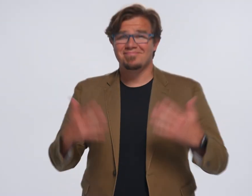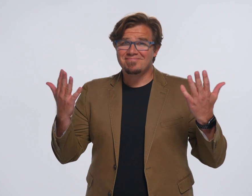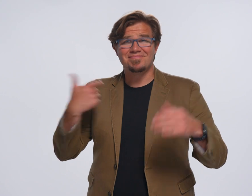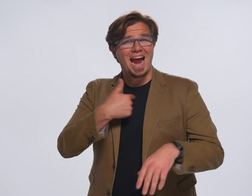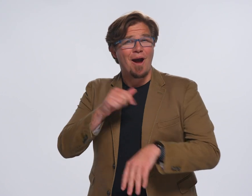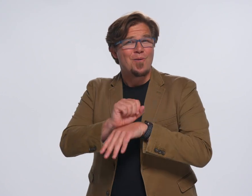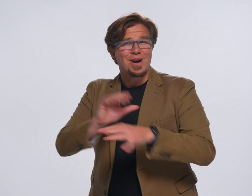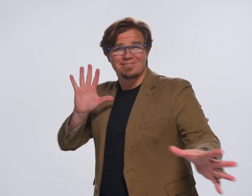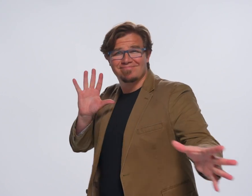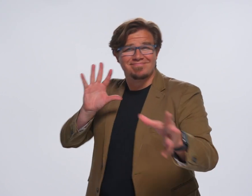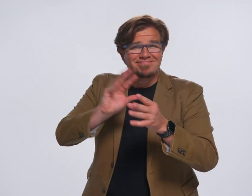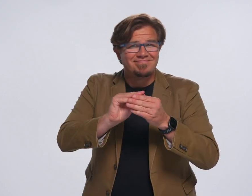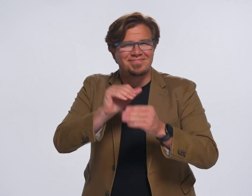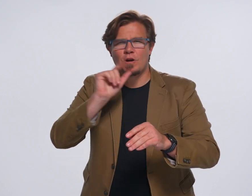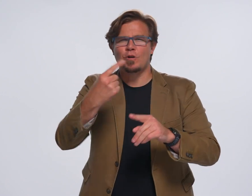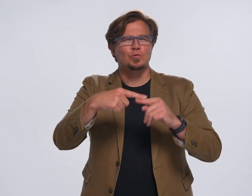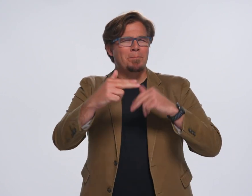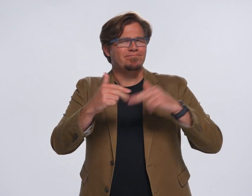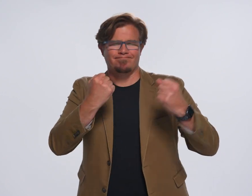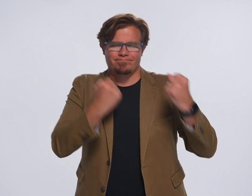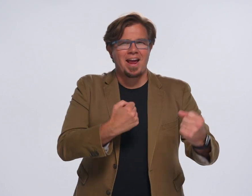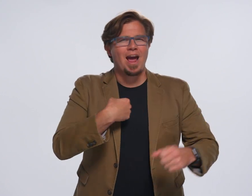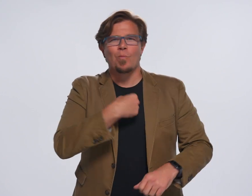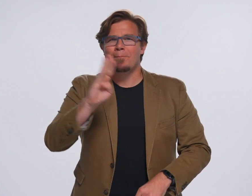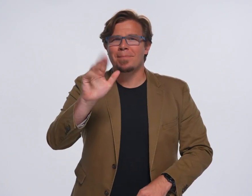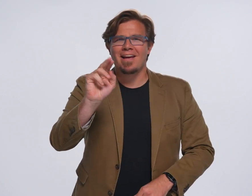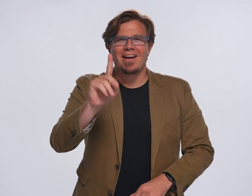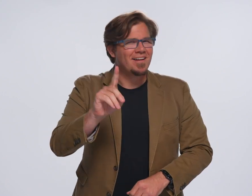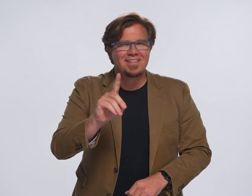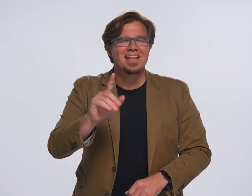All of our work is not just to build our brand,